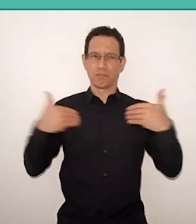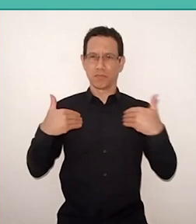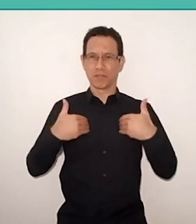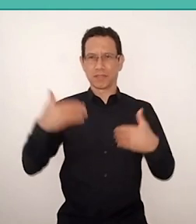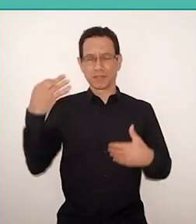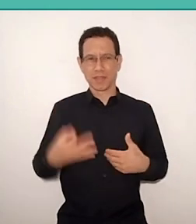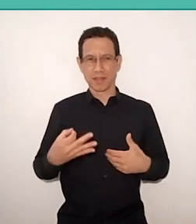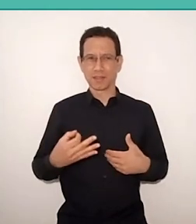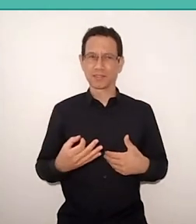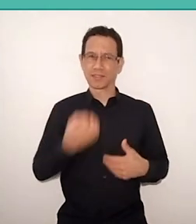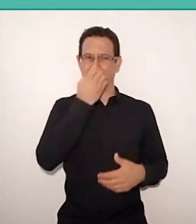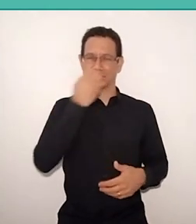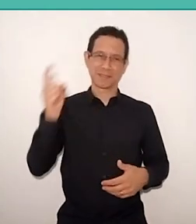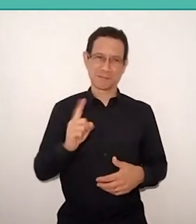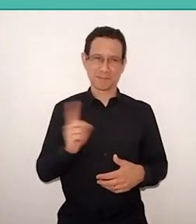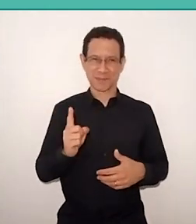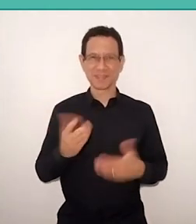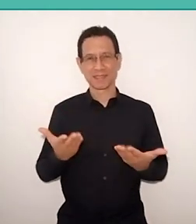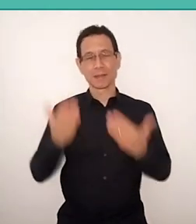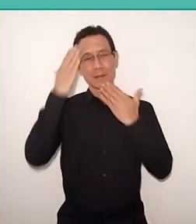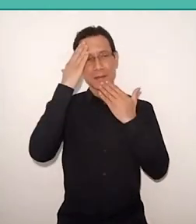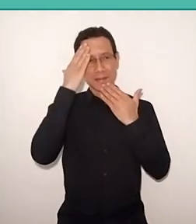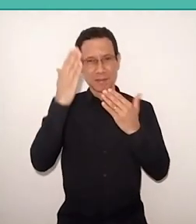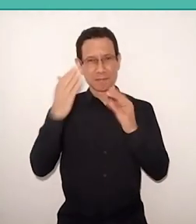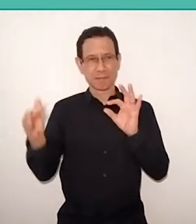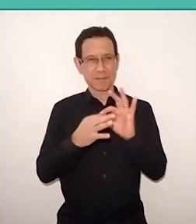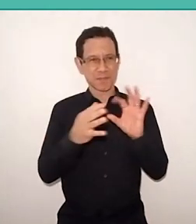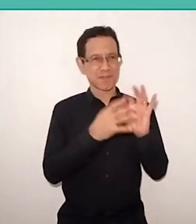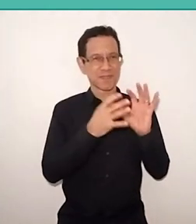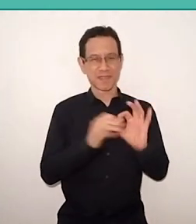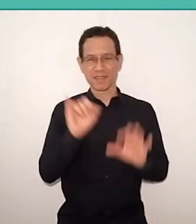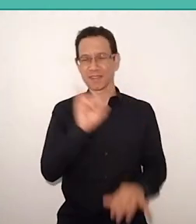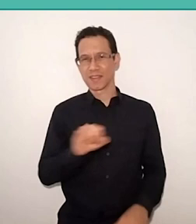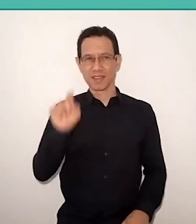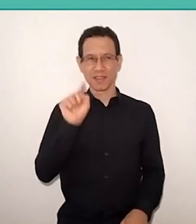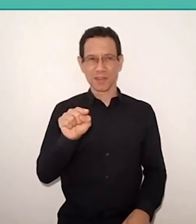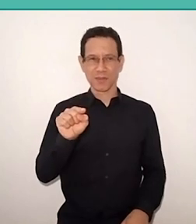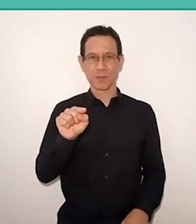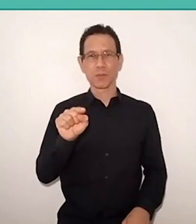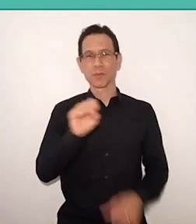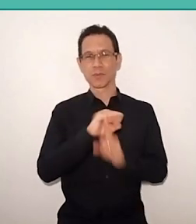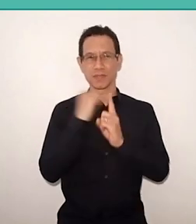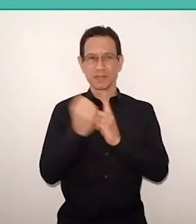I appreciate it very much in our partners, to Itaú Social, to Sesc, its Training and Research Center,